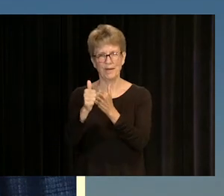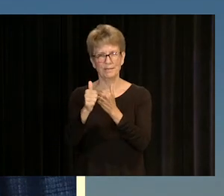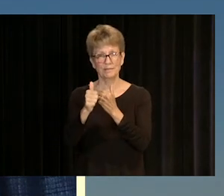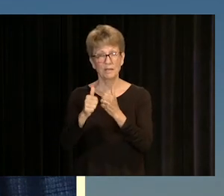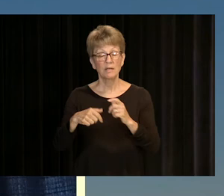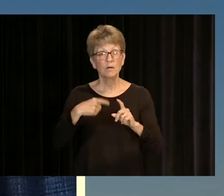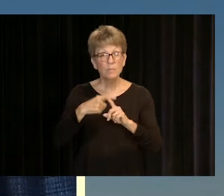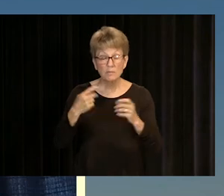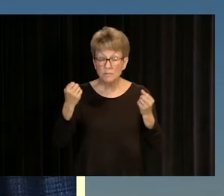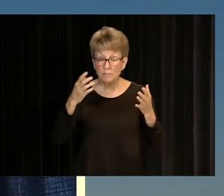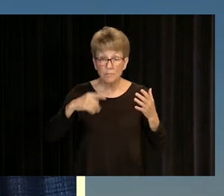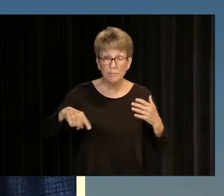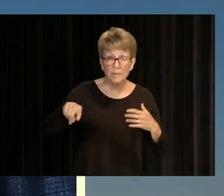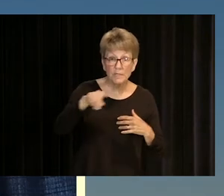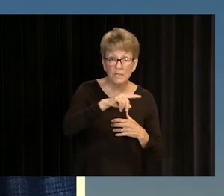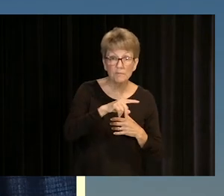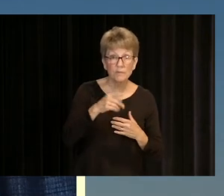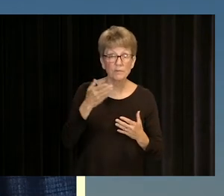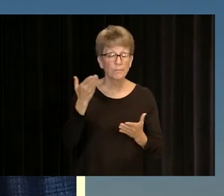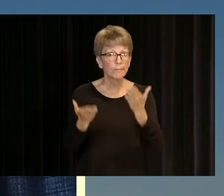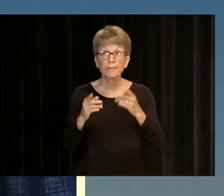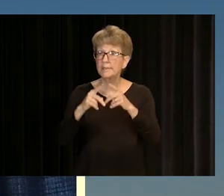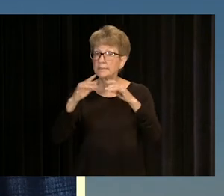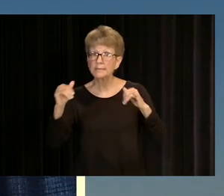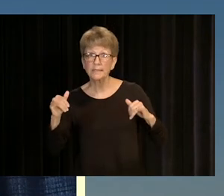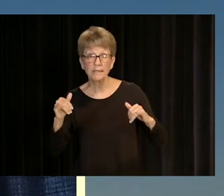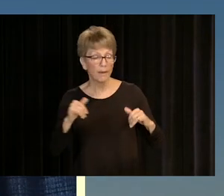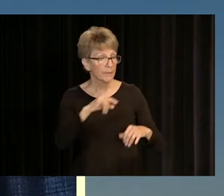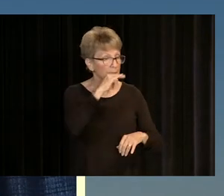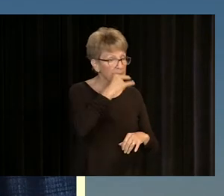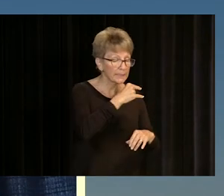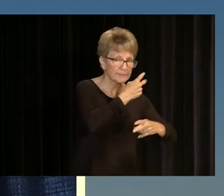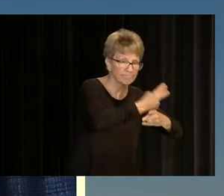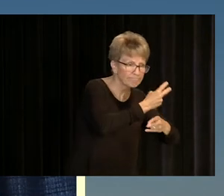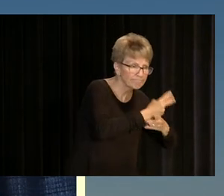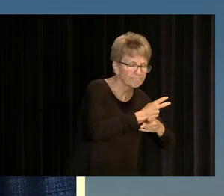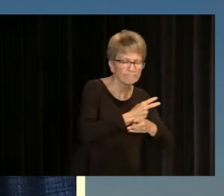NOT TO MENTION THE FACT THAT SOME OF YOU MAY HAVE HAD TO TAKE CARE OF KIDS, WORK INCREDIBLY LATE NIGHTS